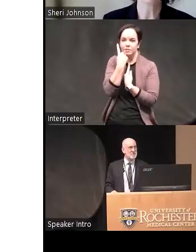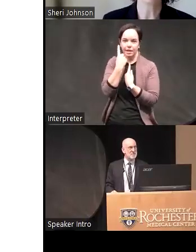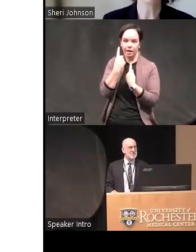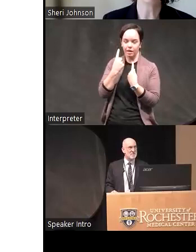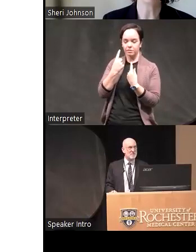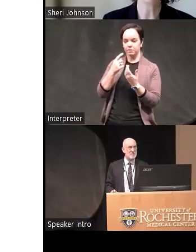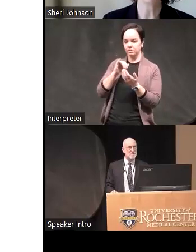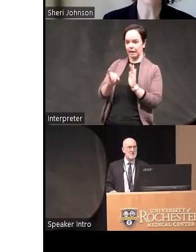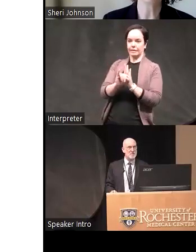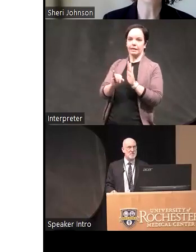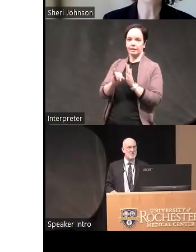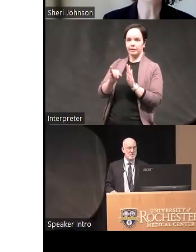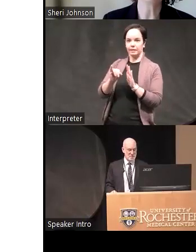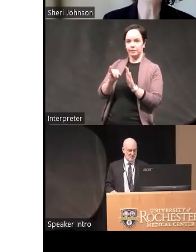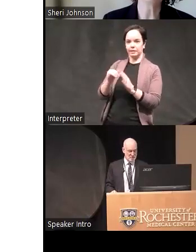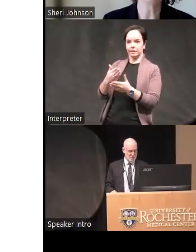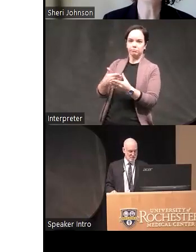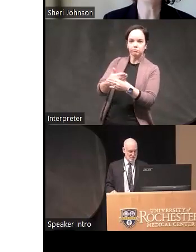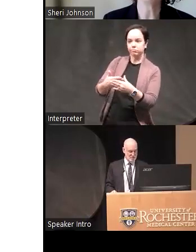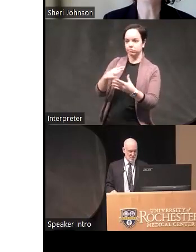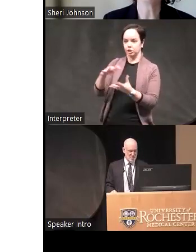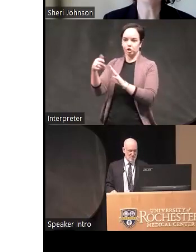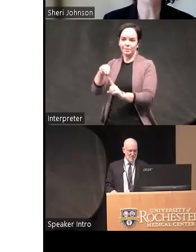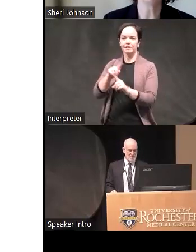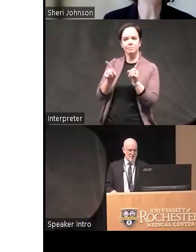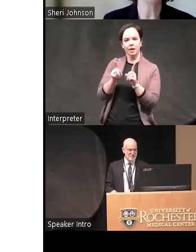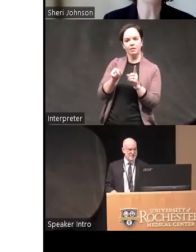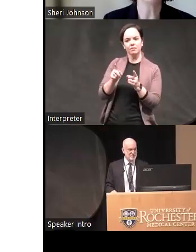disturbance and things like that but I think it gives us a potentially really important Target